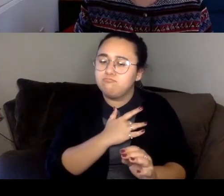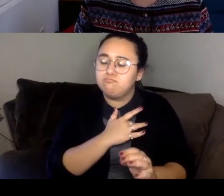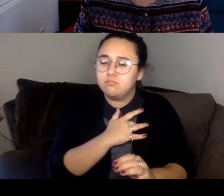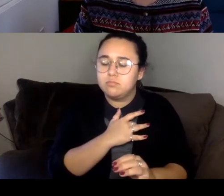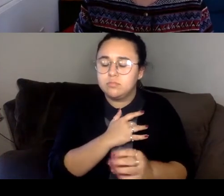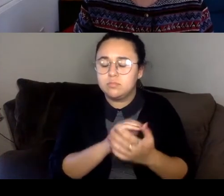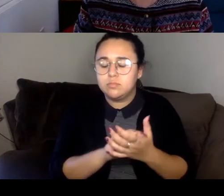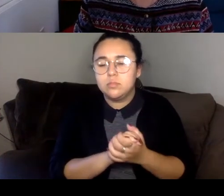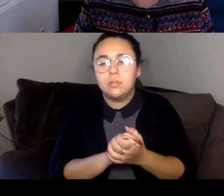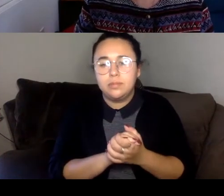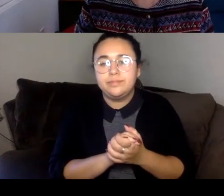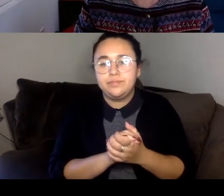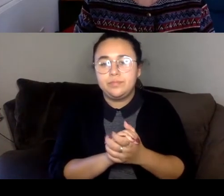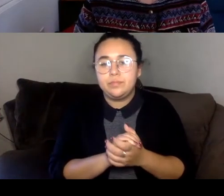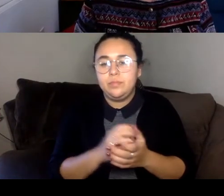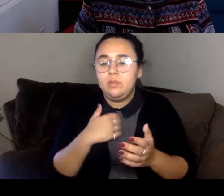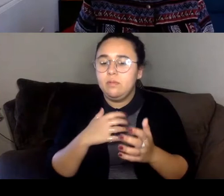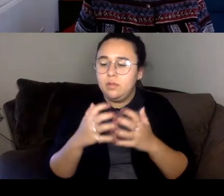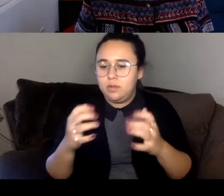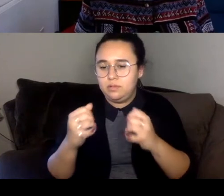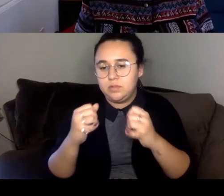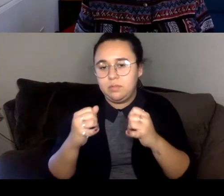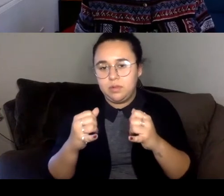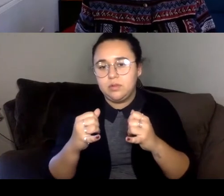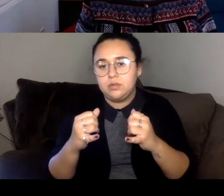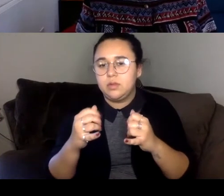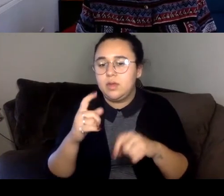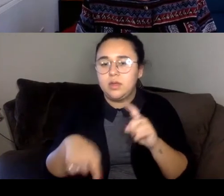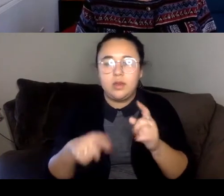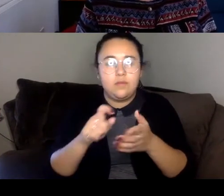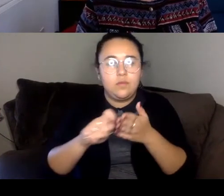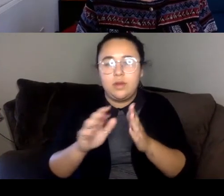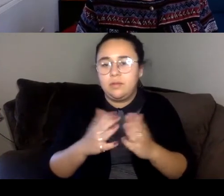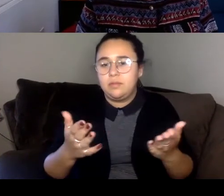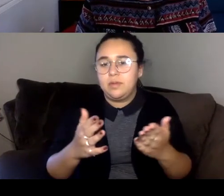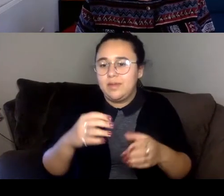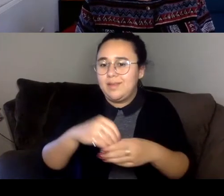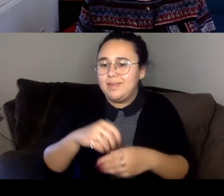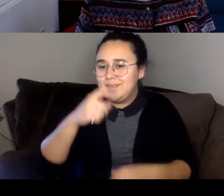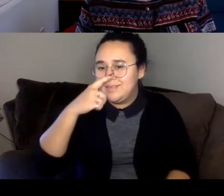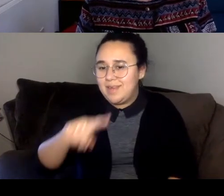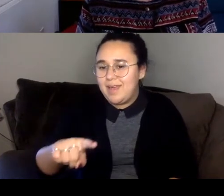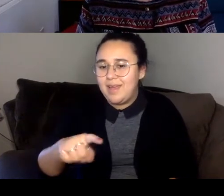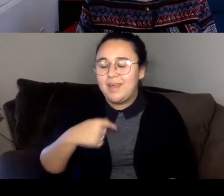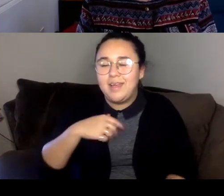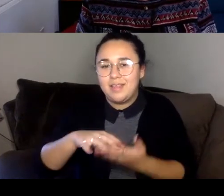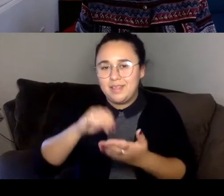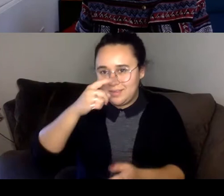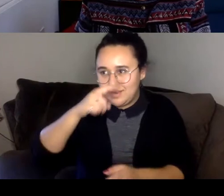And we have a lot of similarities there I definitely could not have written a novel in Thai. And I learned Thai from my mom.